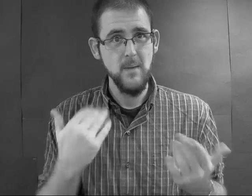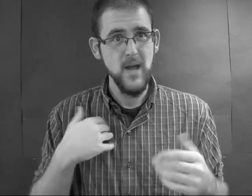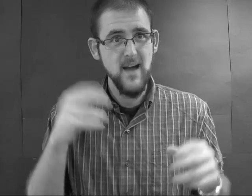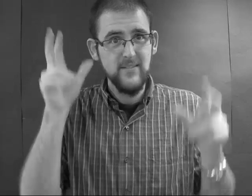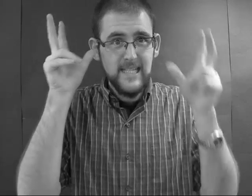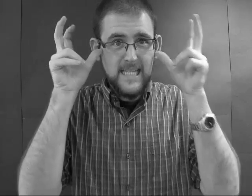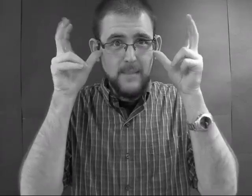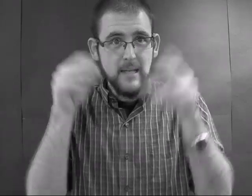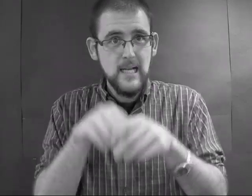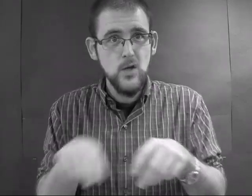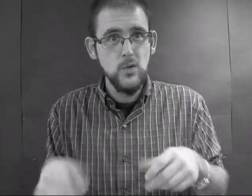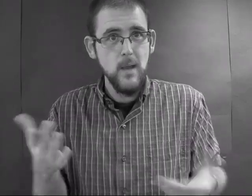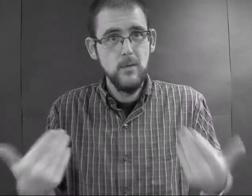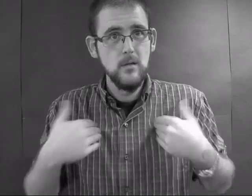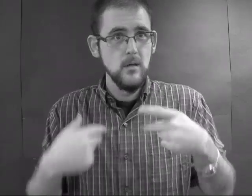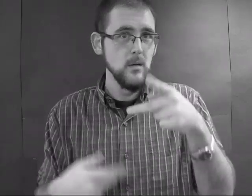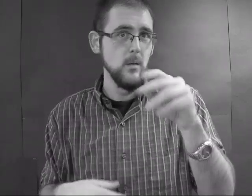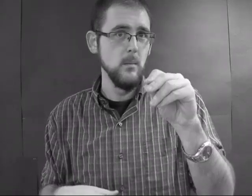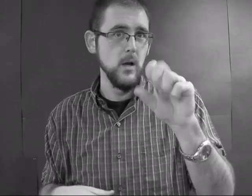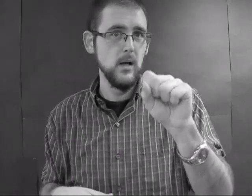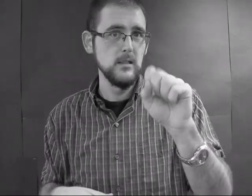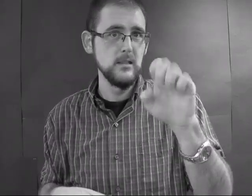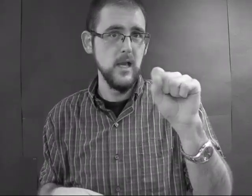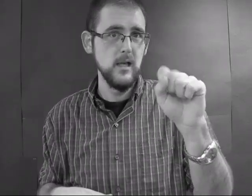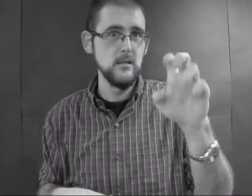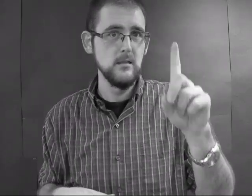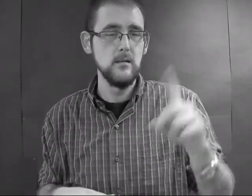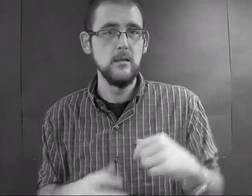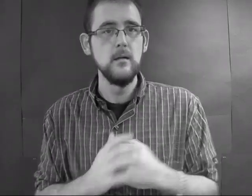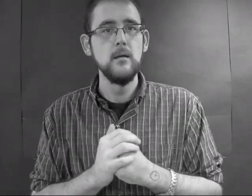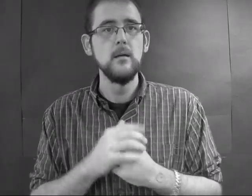if maybe her daughter is possessed by a demon.